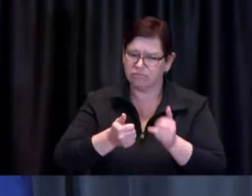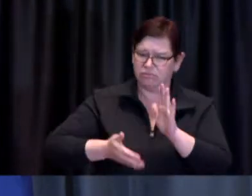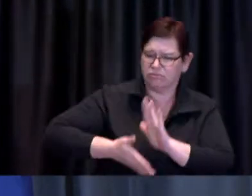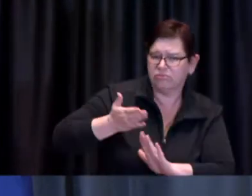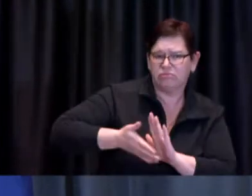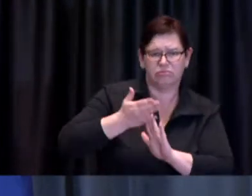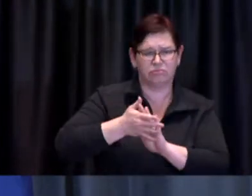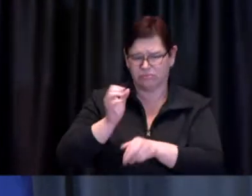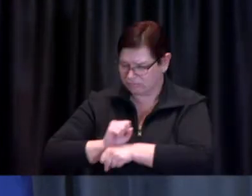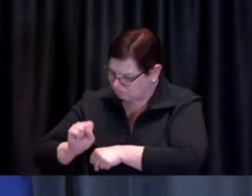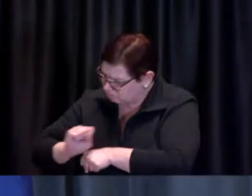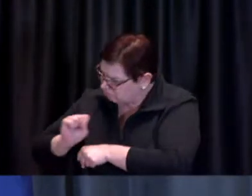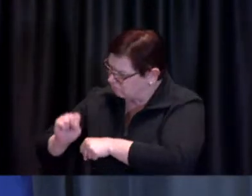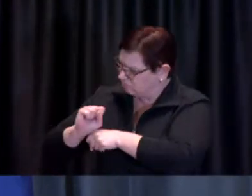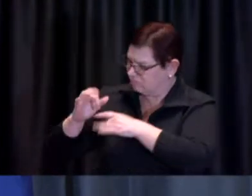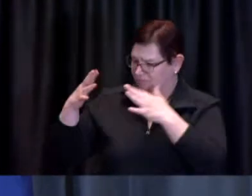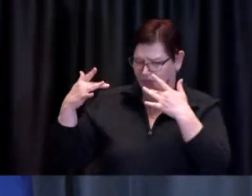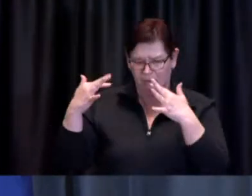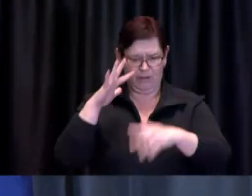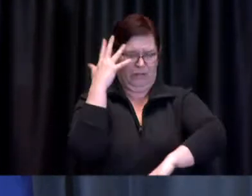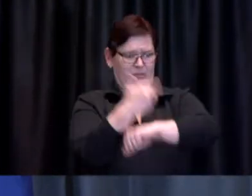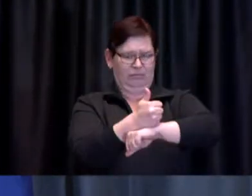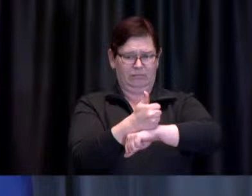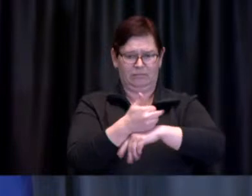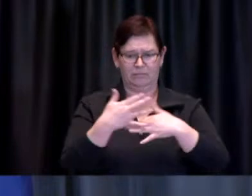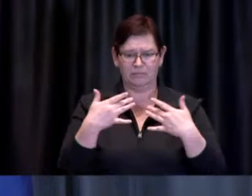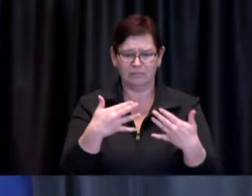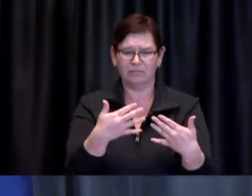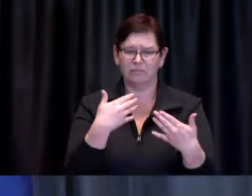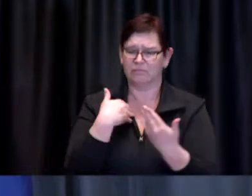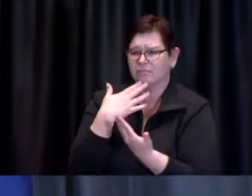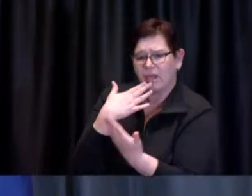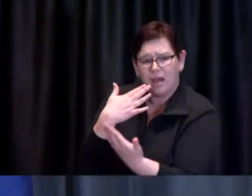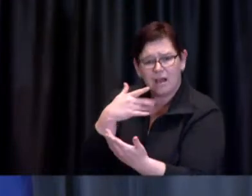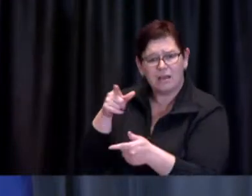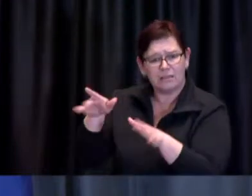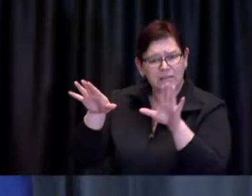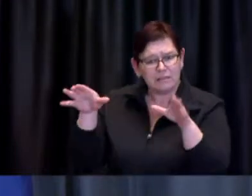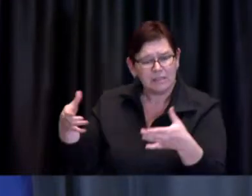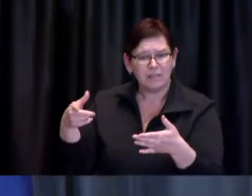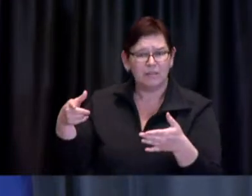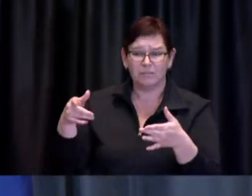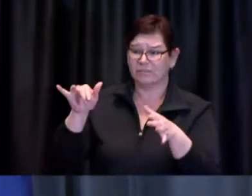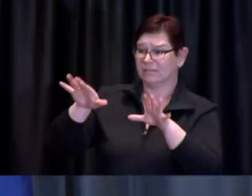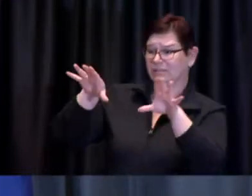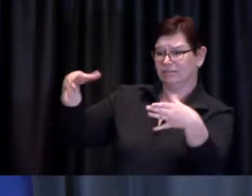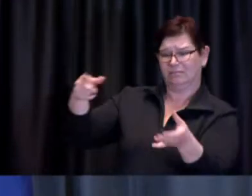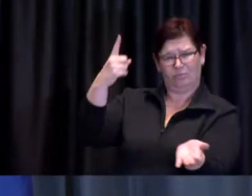It requires a team of nearly 1,400 people to operate our network of clinics